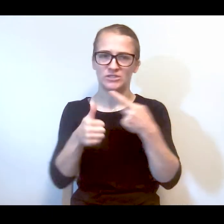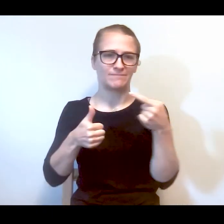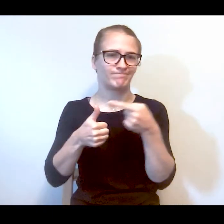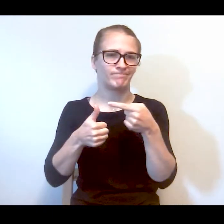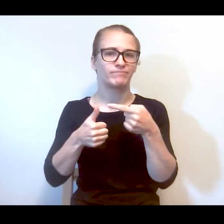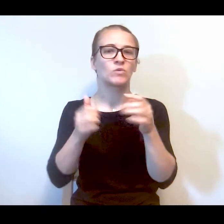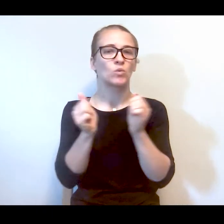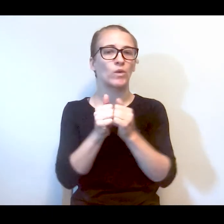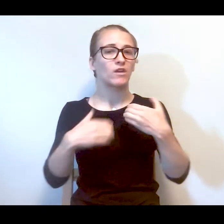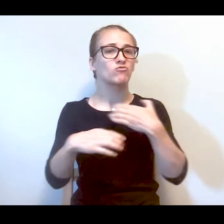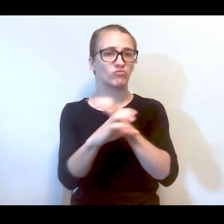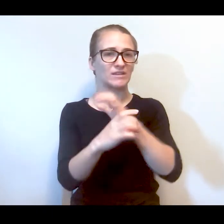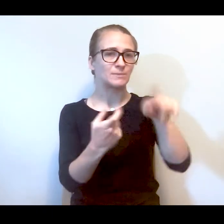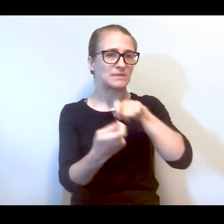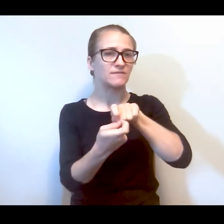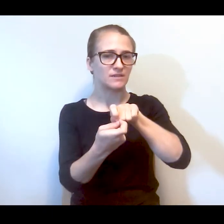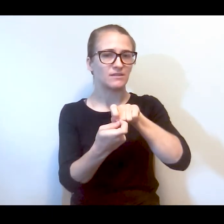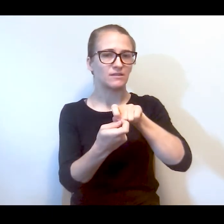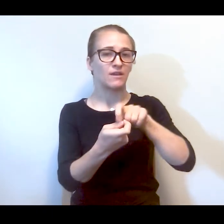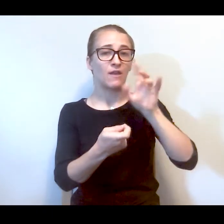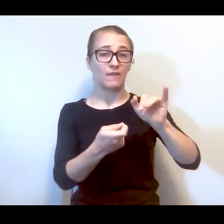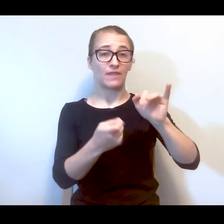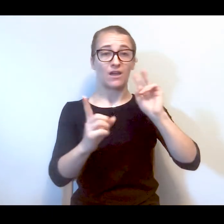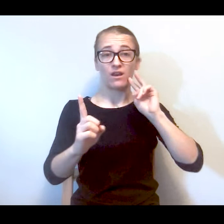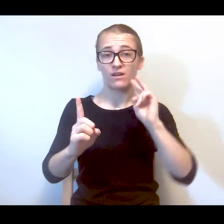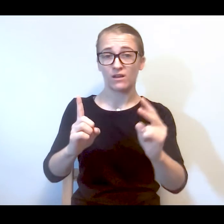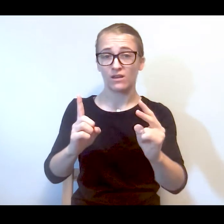crisis I think that perception that the public has